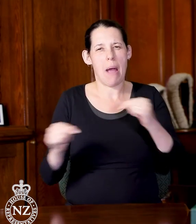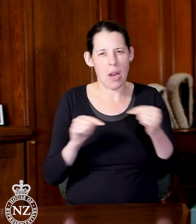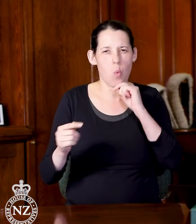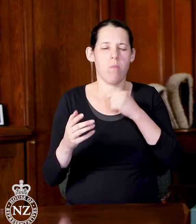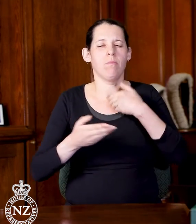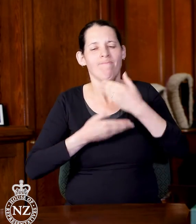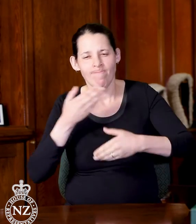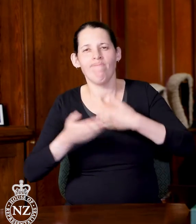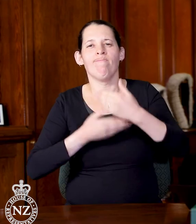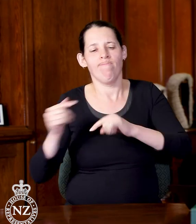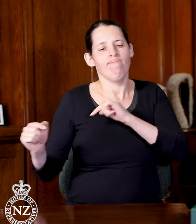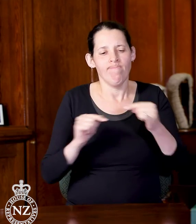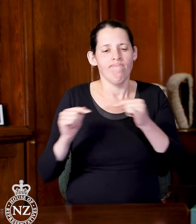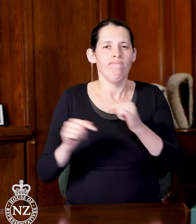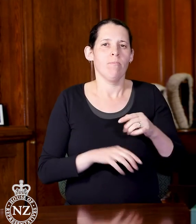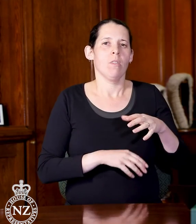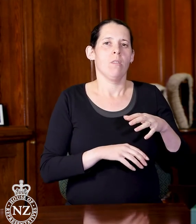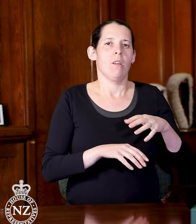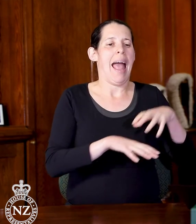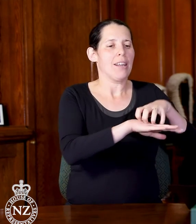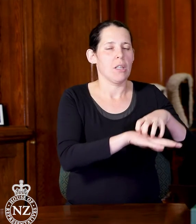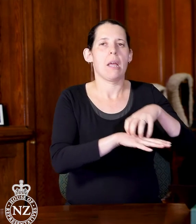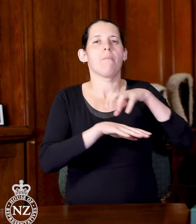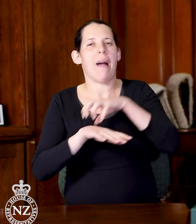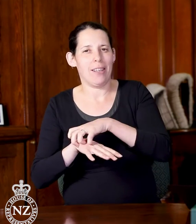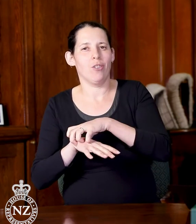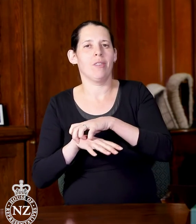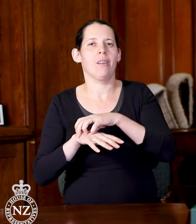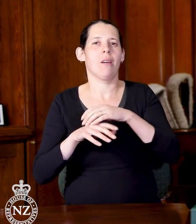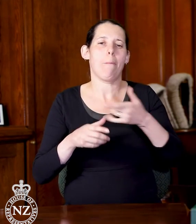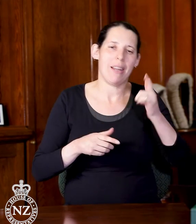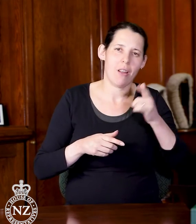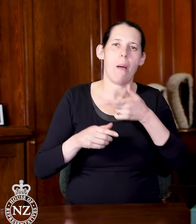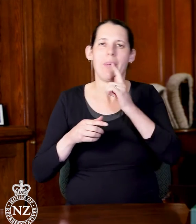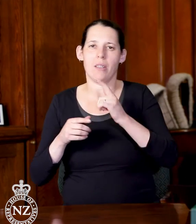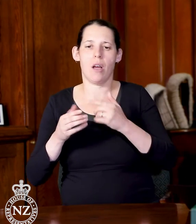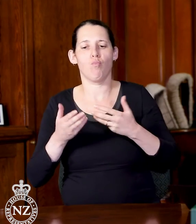talking about things that happened in the year that ended 30 June last year